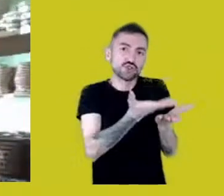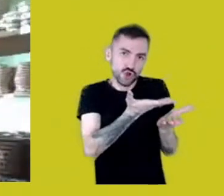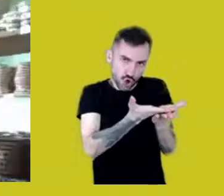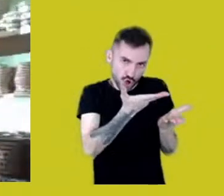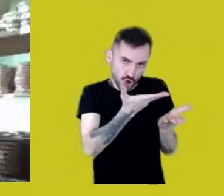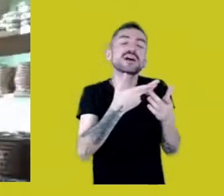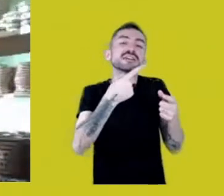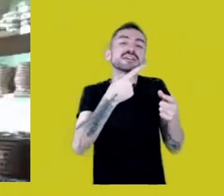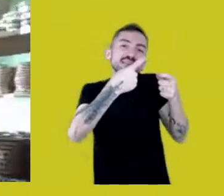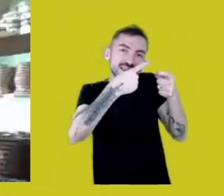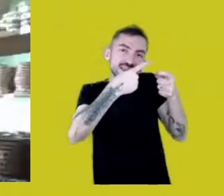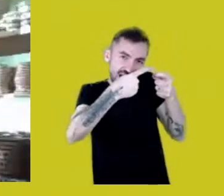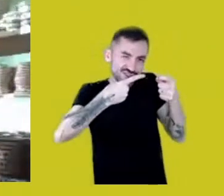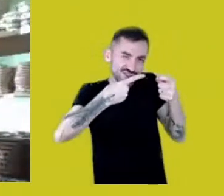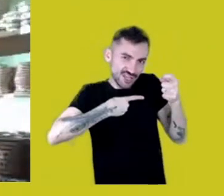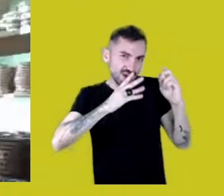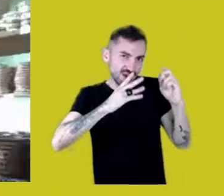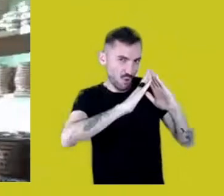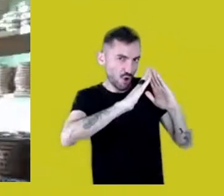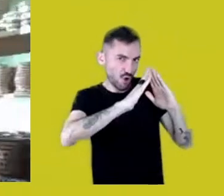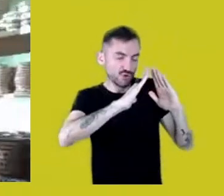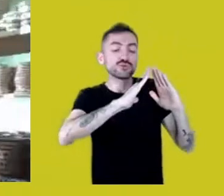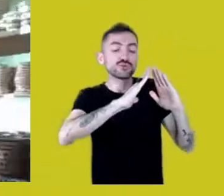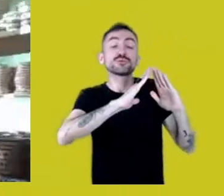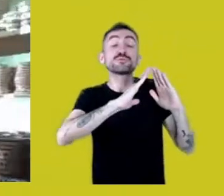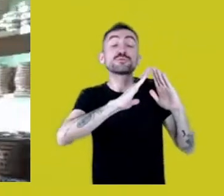and in the first classes with my students,